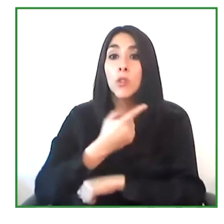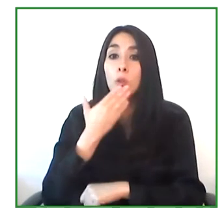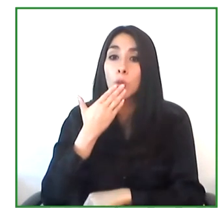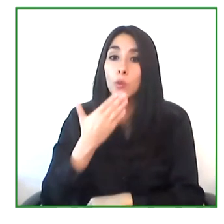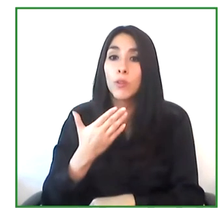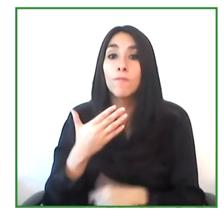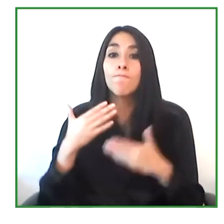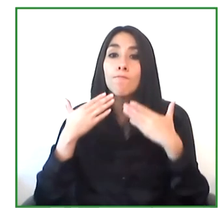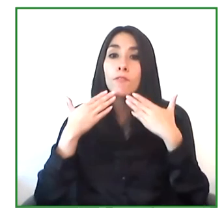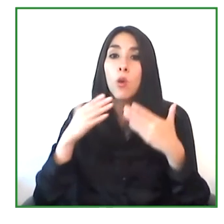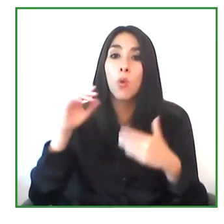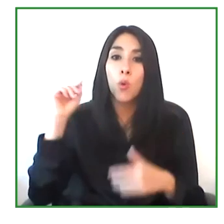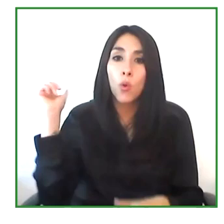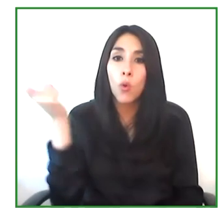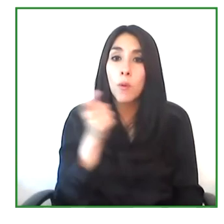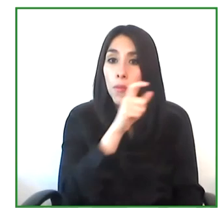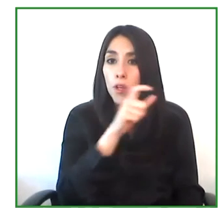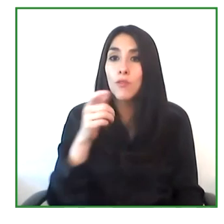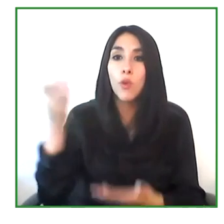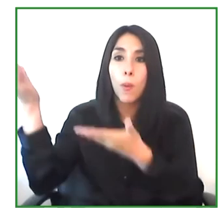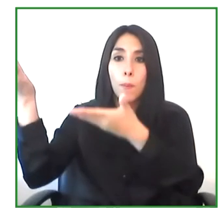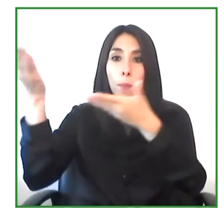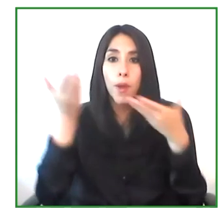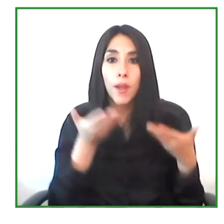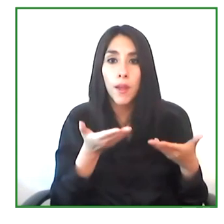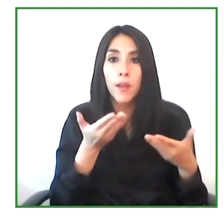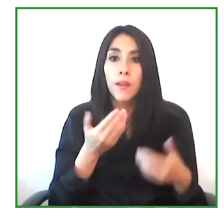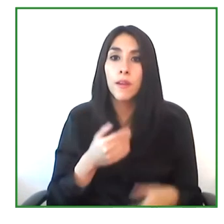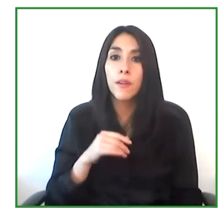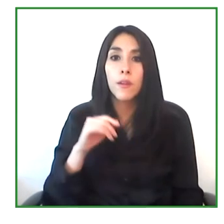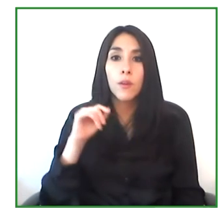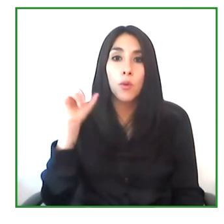meeting. We I want to thank our speakers. I want to thank Henry,